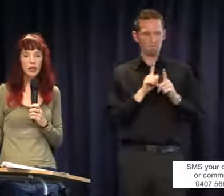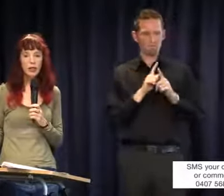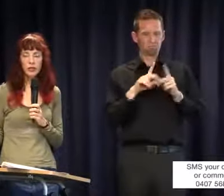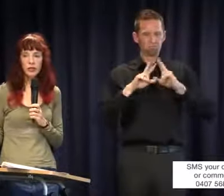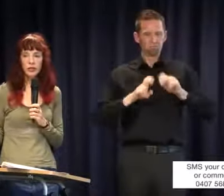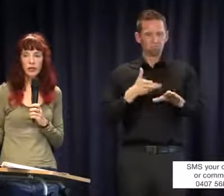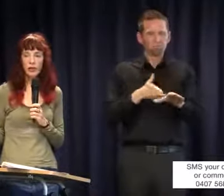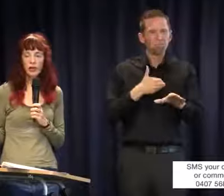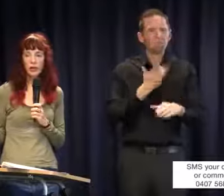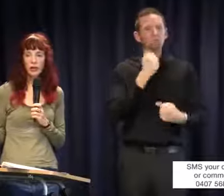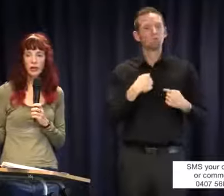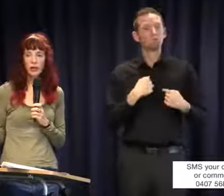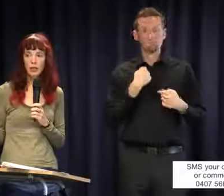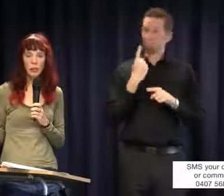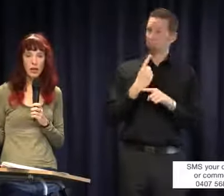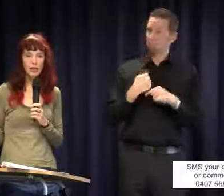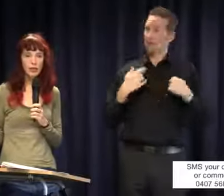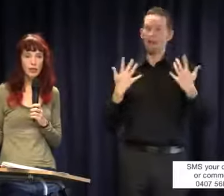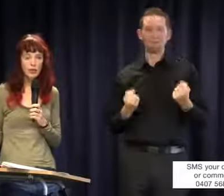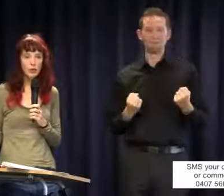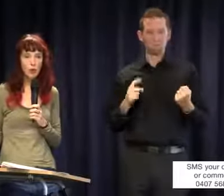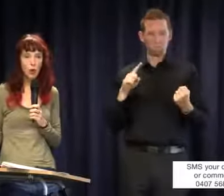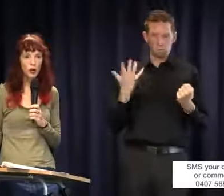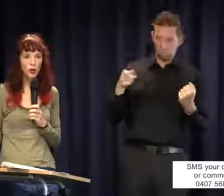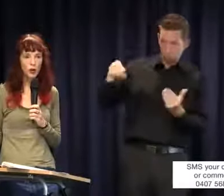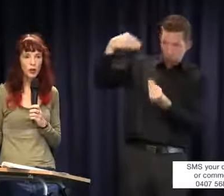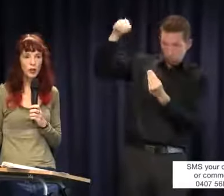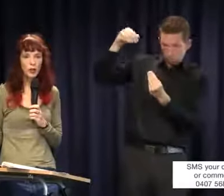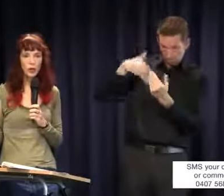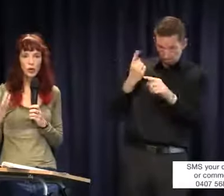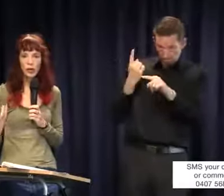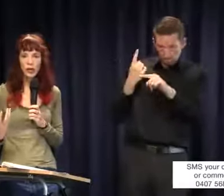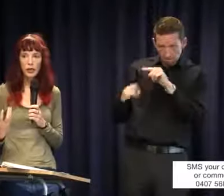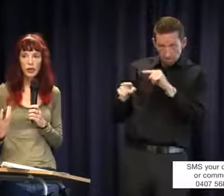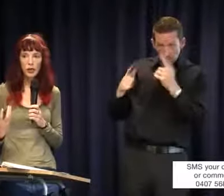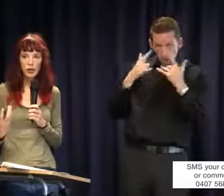evidence that I had passed the exams required to do that, you shouldn't take any notice